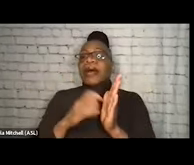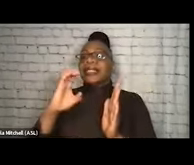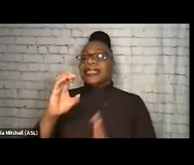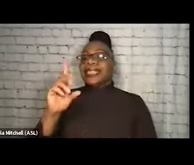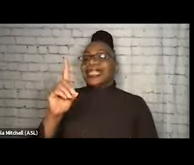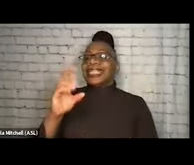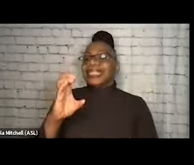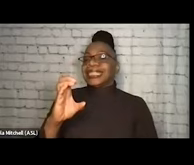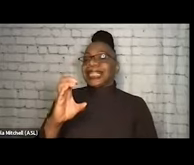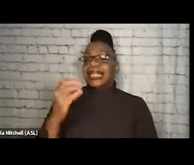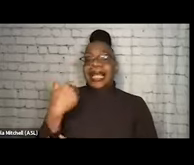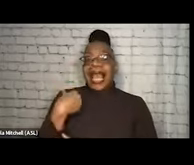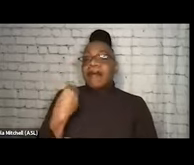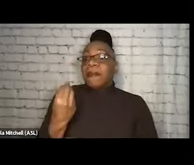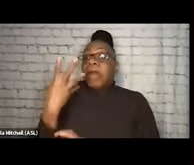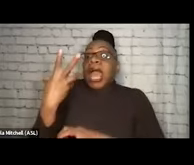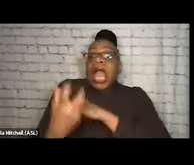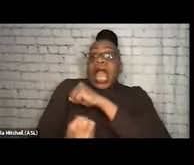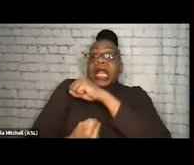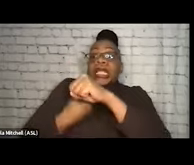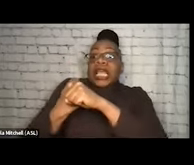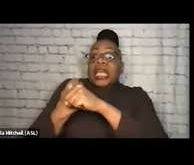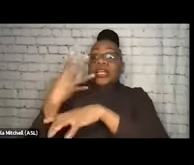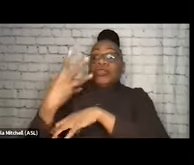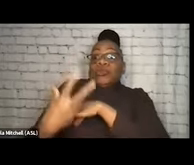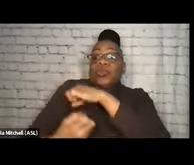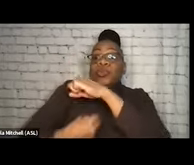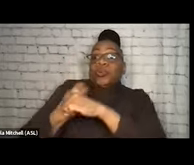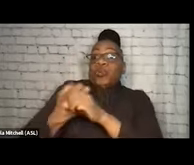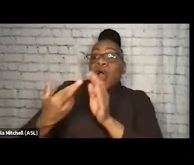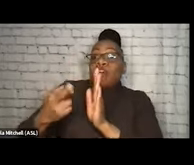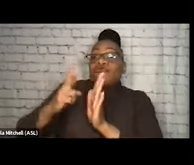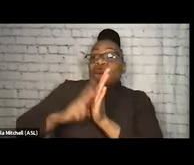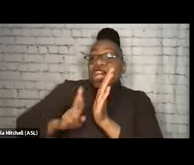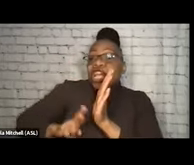I mean, there's, like, decades and decades of research backing why these interventions work.